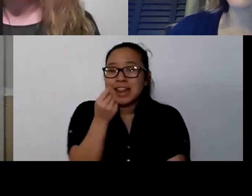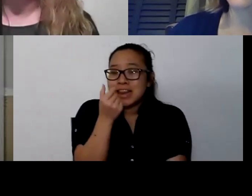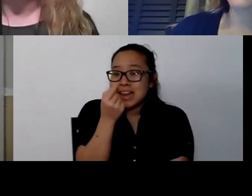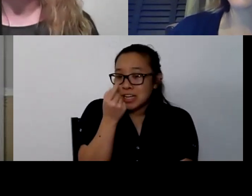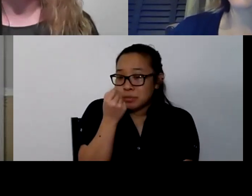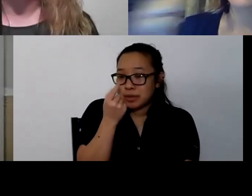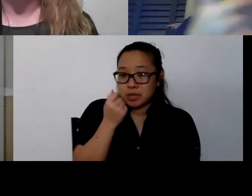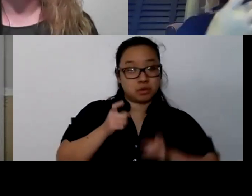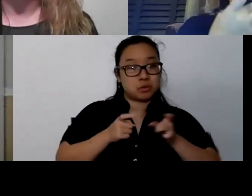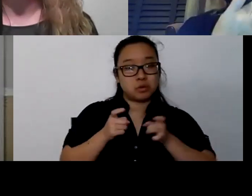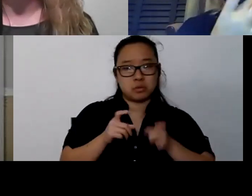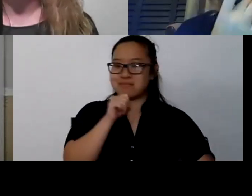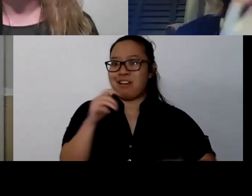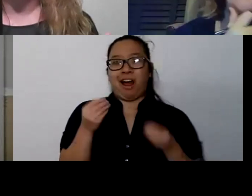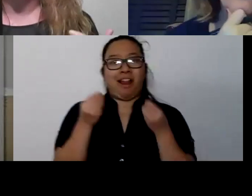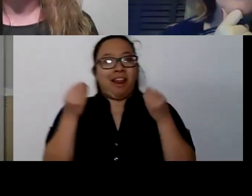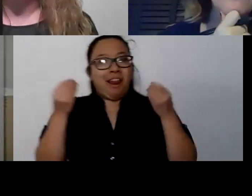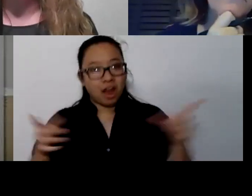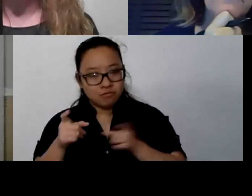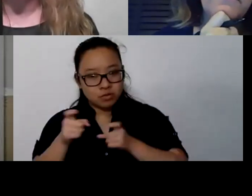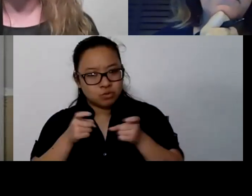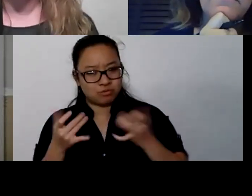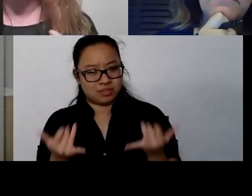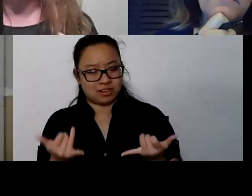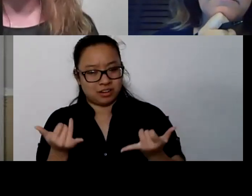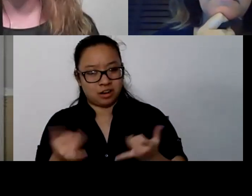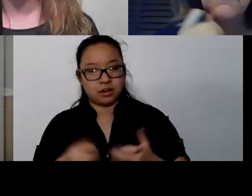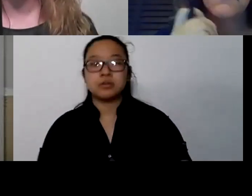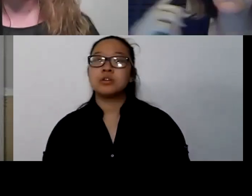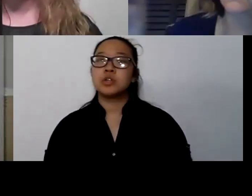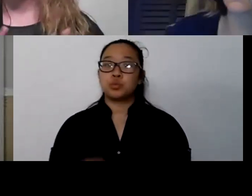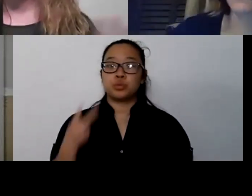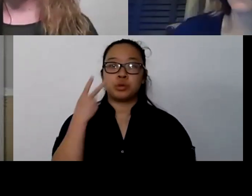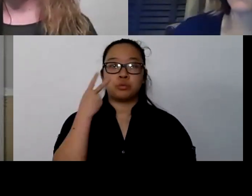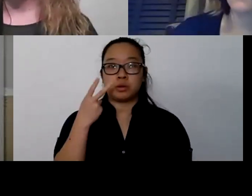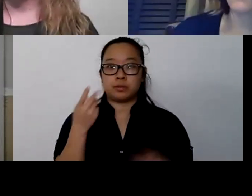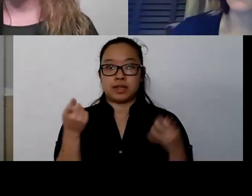And so really, when we look at what's happening to us just on a physiological level,